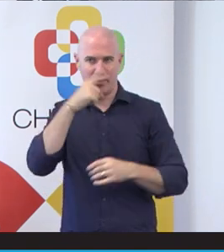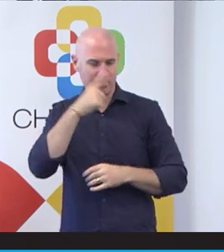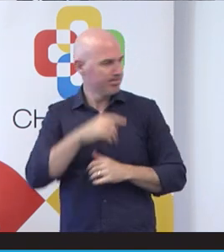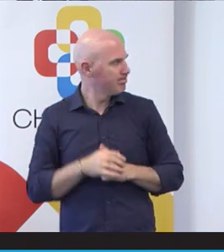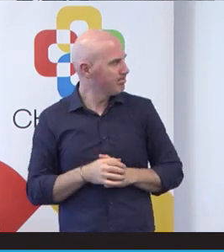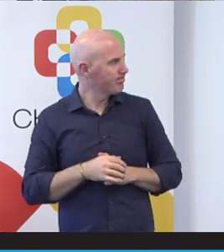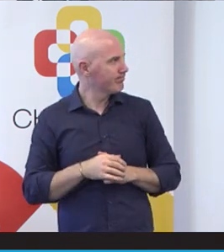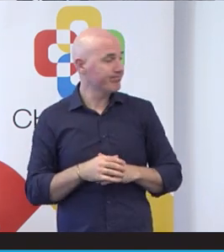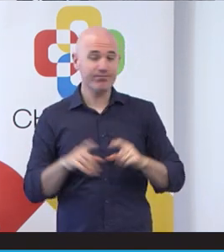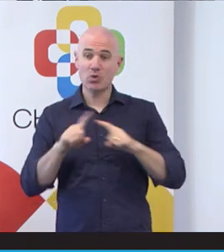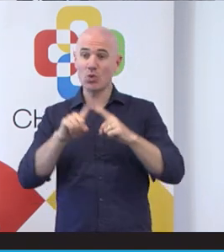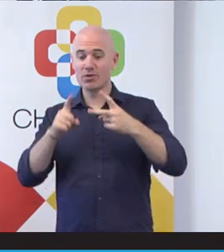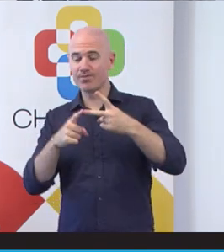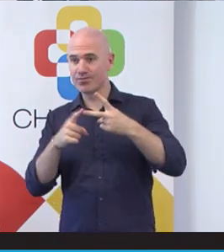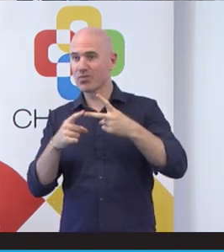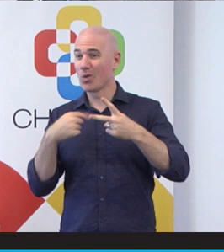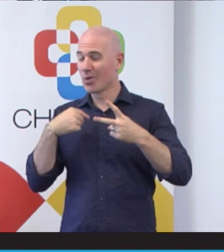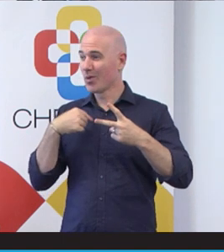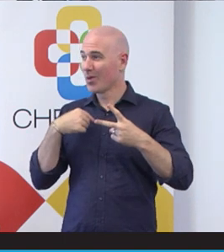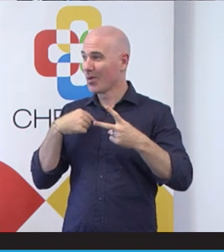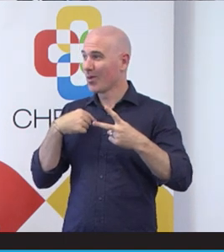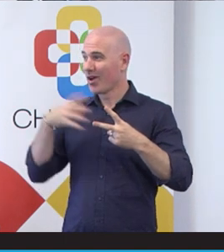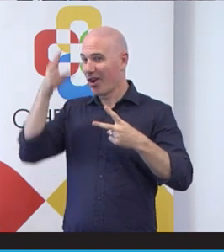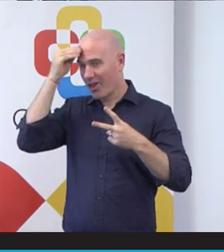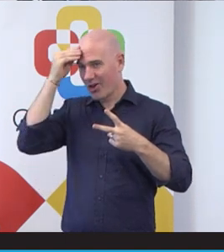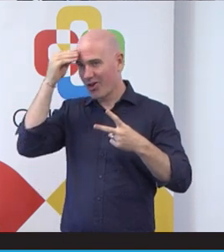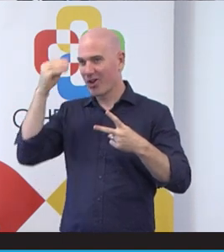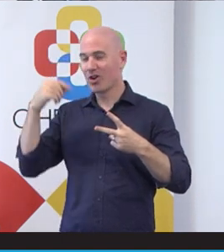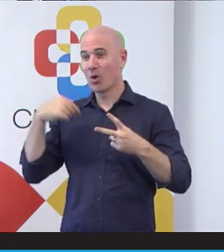probably needed to allocate more time. So we said two and a half hours. People were